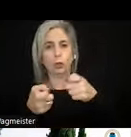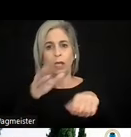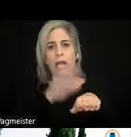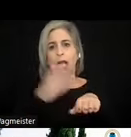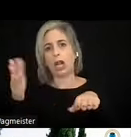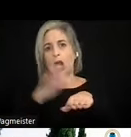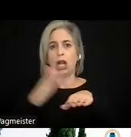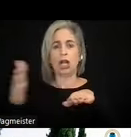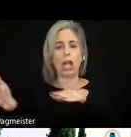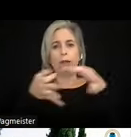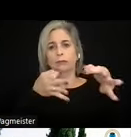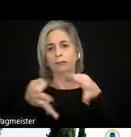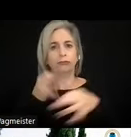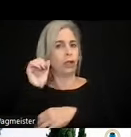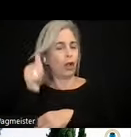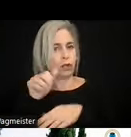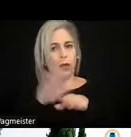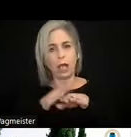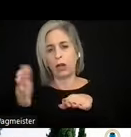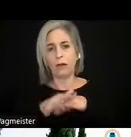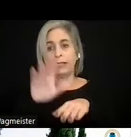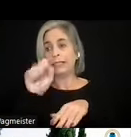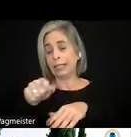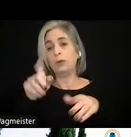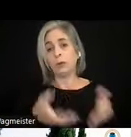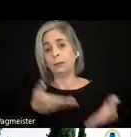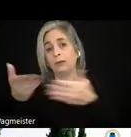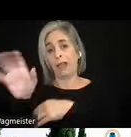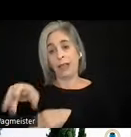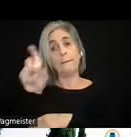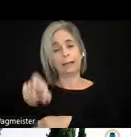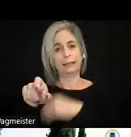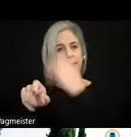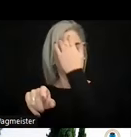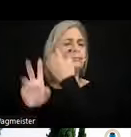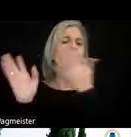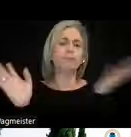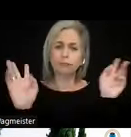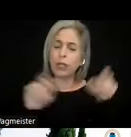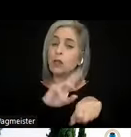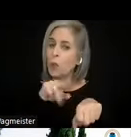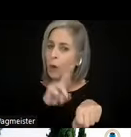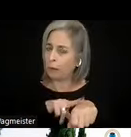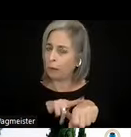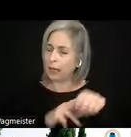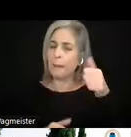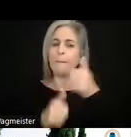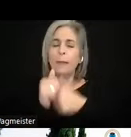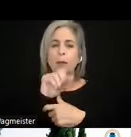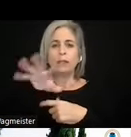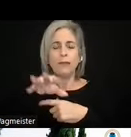description. Yes, you have to provide that. Normally, most video players of web content